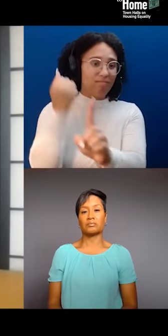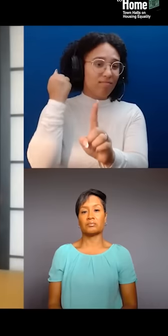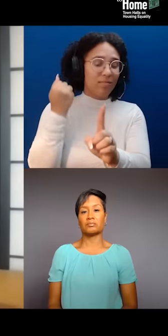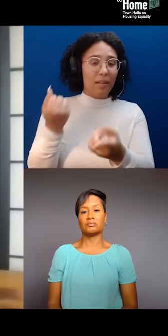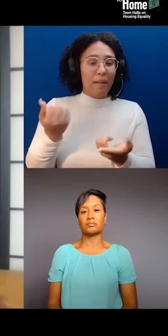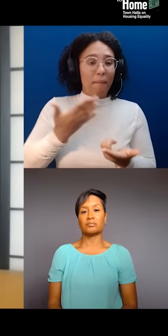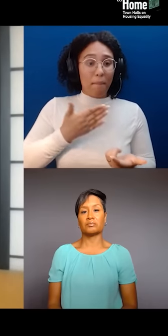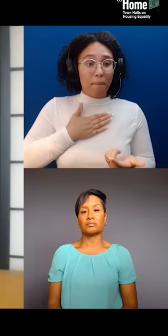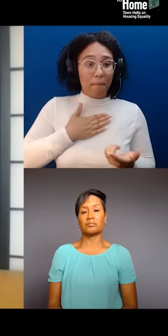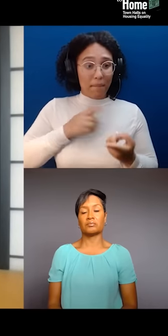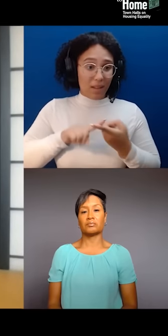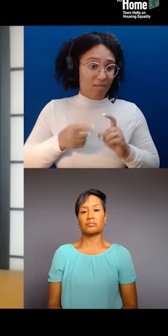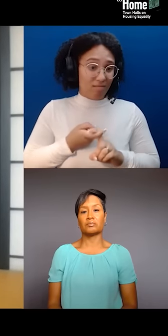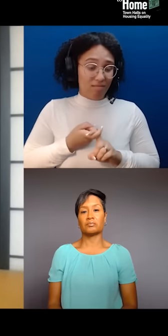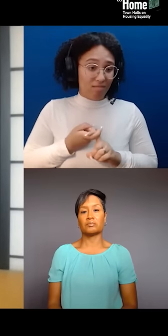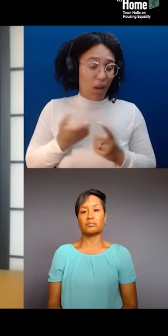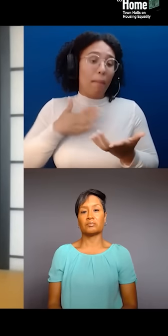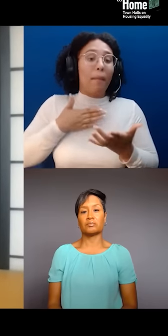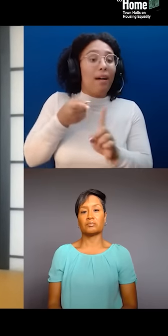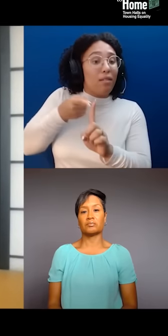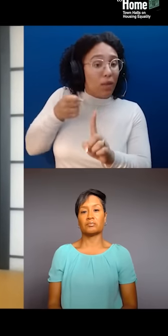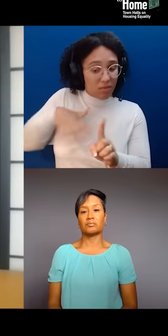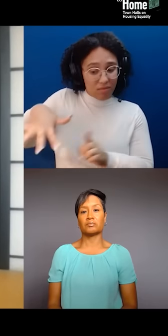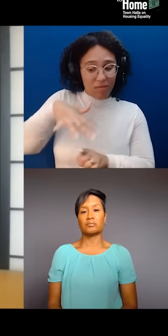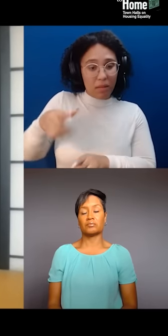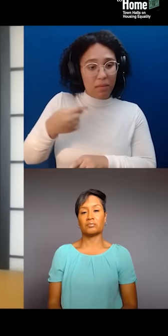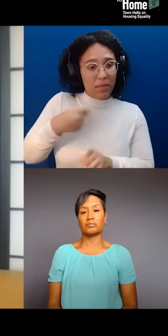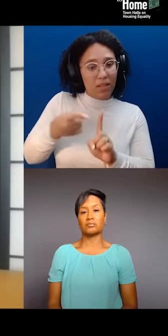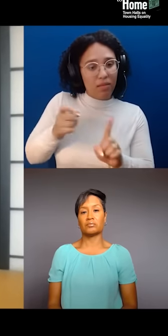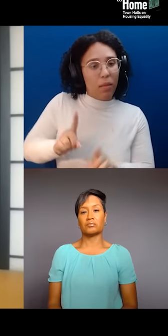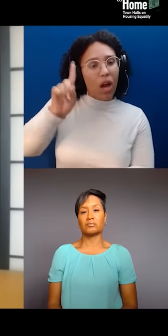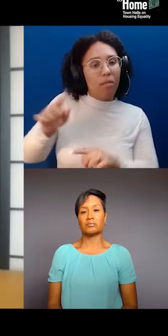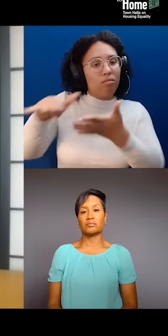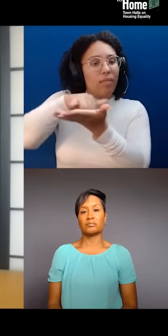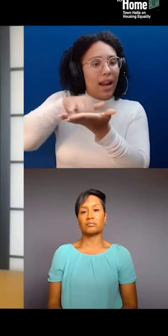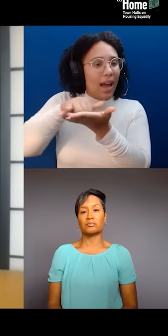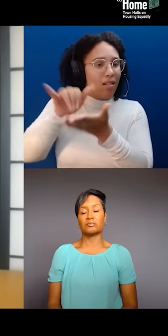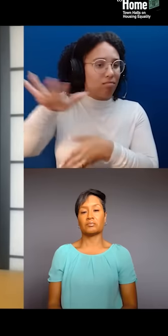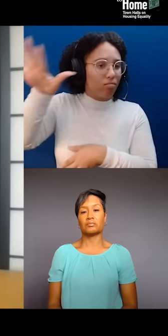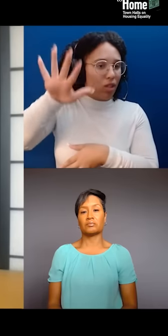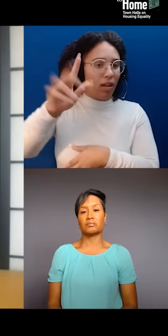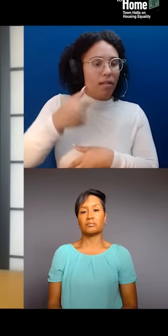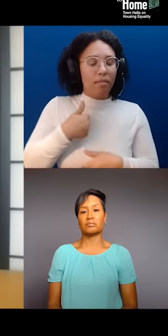I was raised in Dyckman, Upper Manhattan. I also have family from, my father's family's from the South Bronx